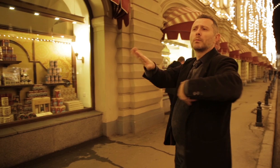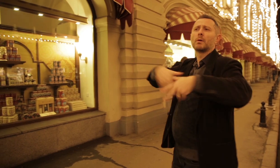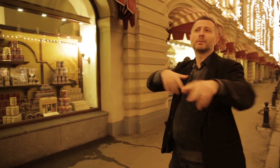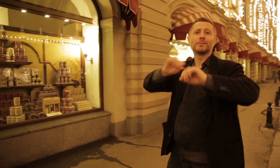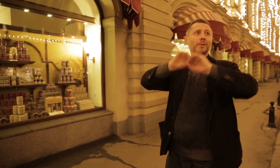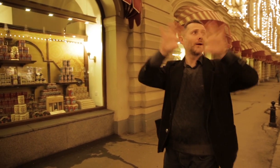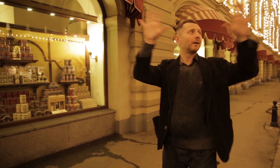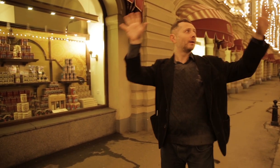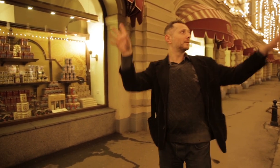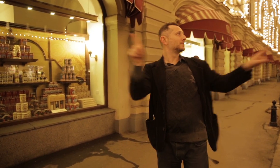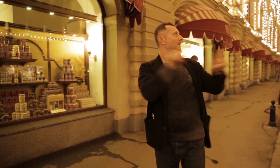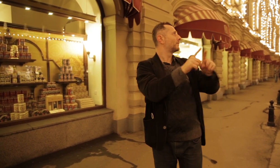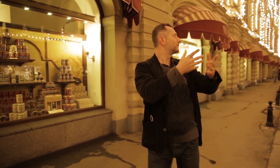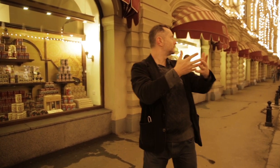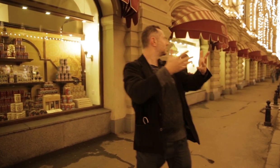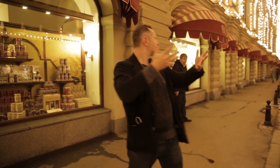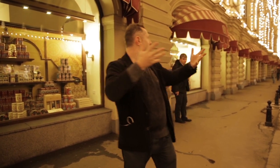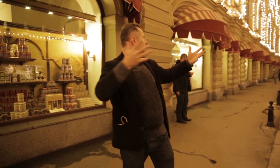to attract people to wander and shop.